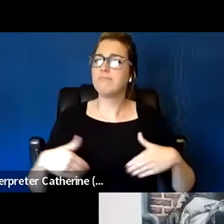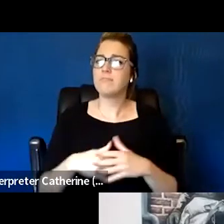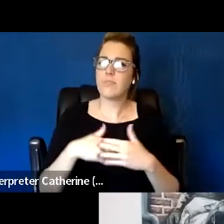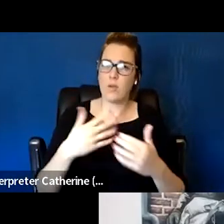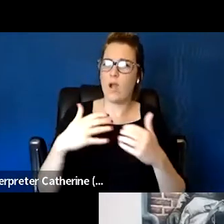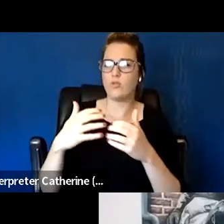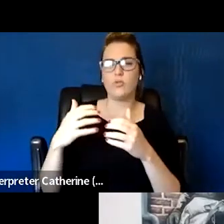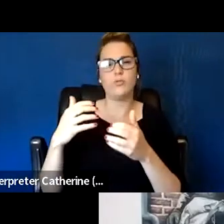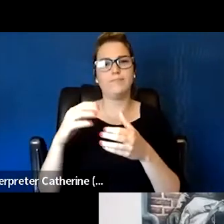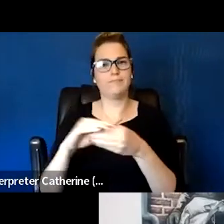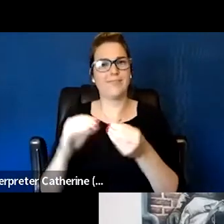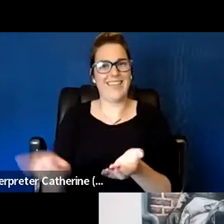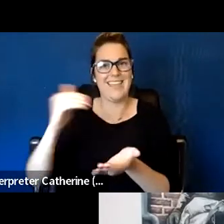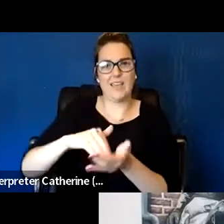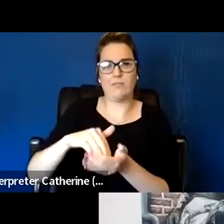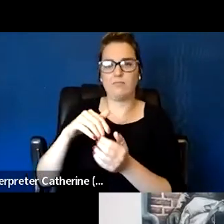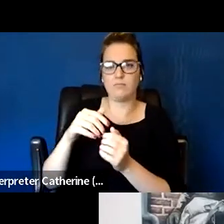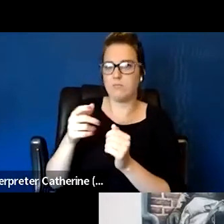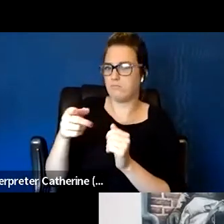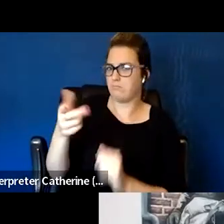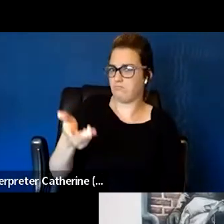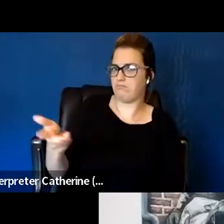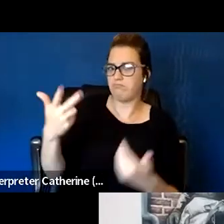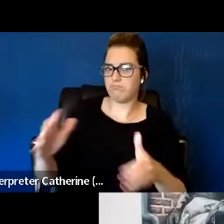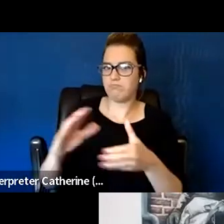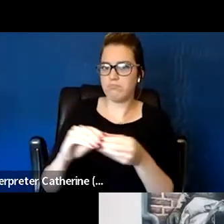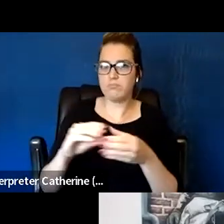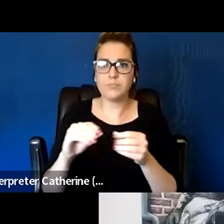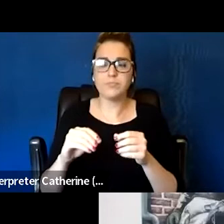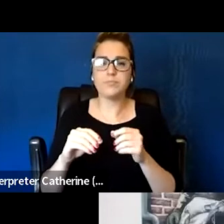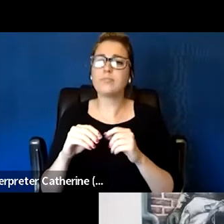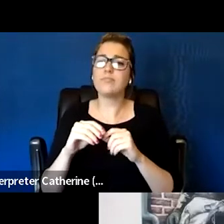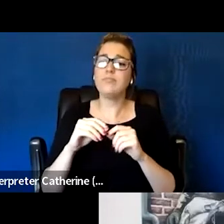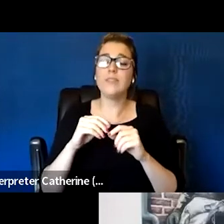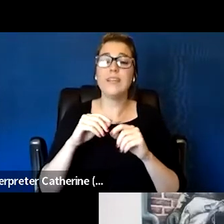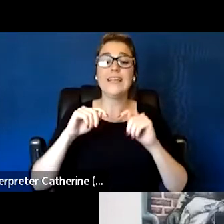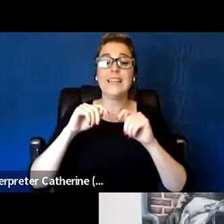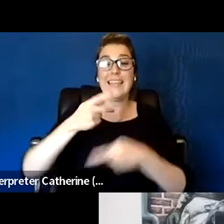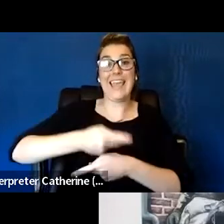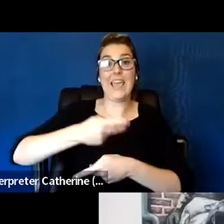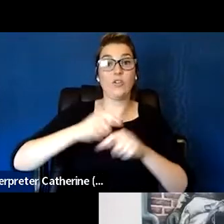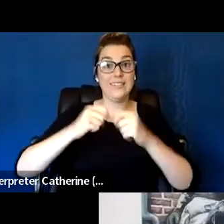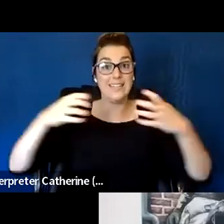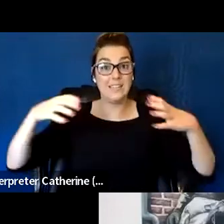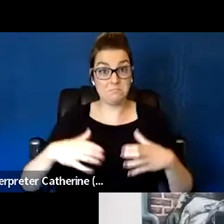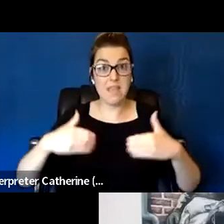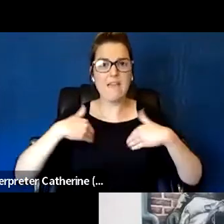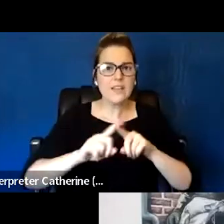and Rosie have said about not only is there an interdisciplinary care team in-house, but what Juliana had talked about,